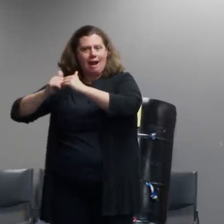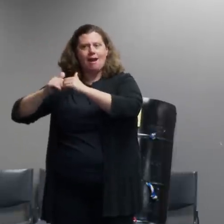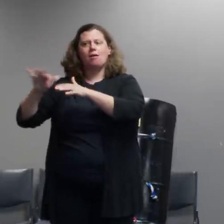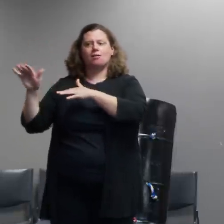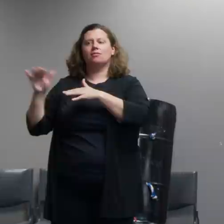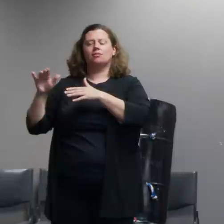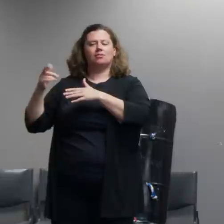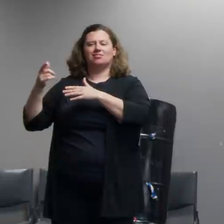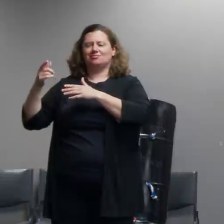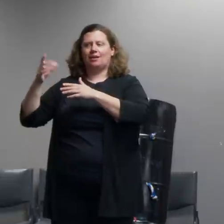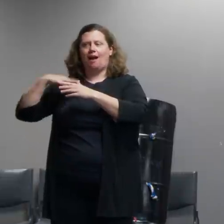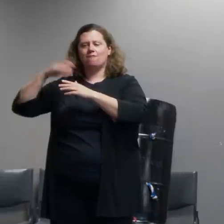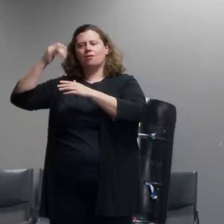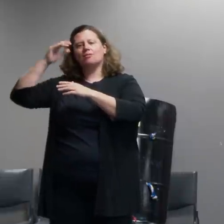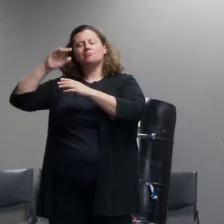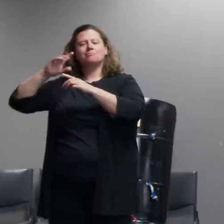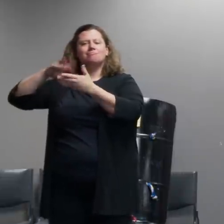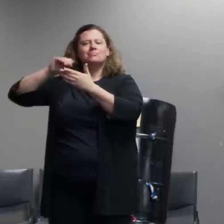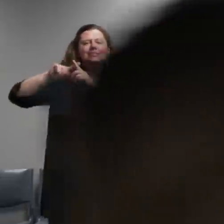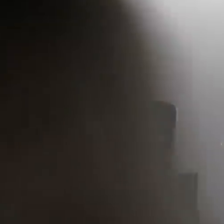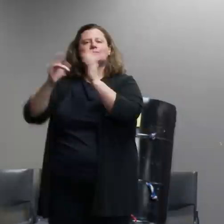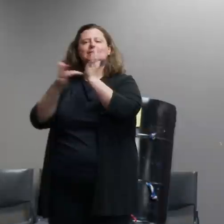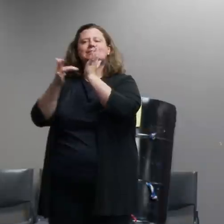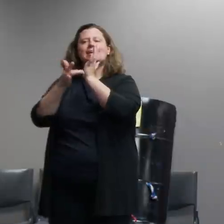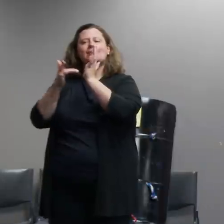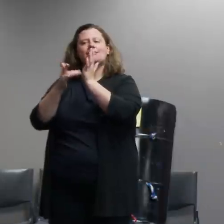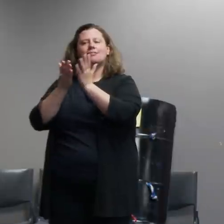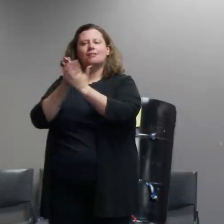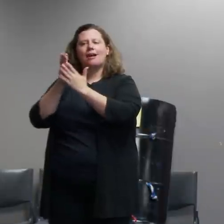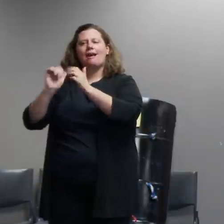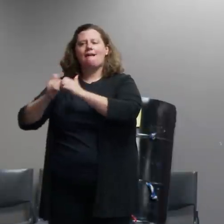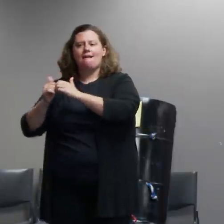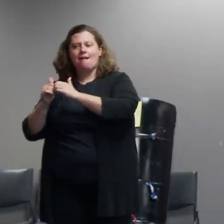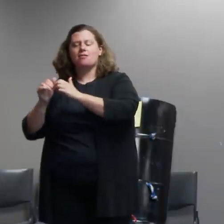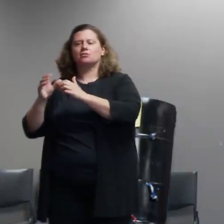so that they can get real-time opportunities to think through some of